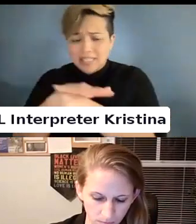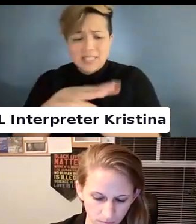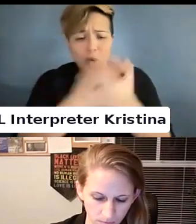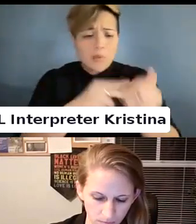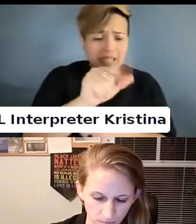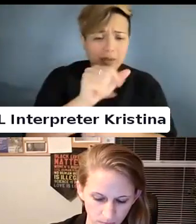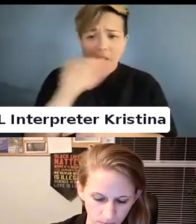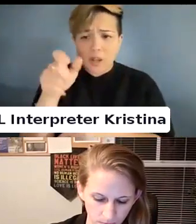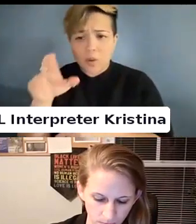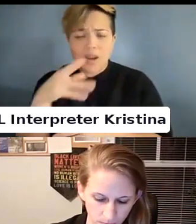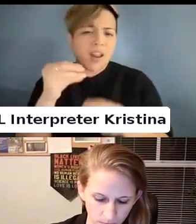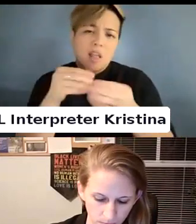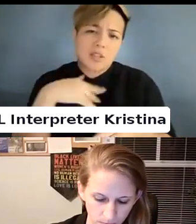And I've kind of lost my train of thought but yes.